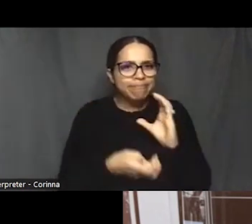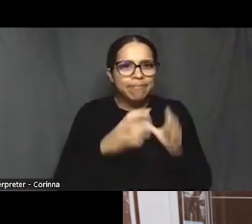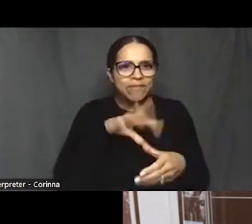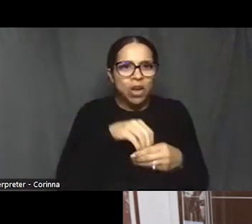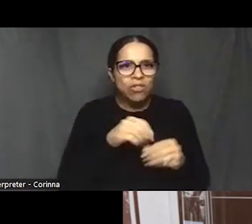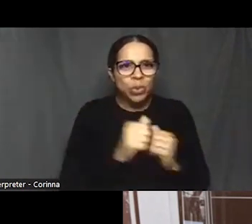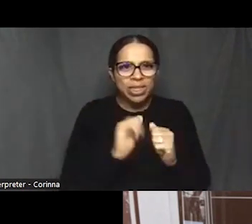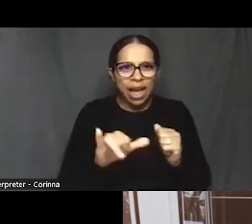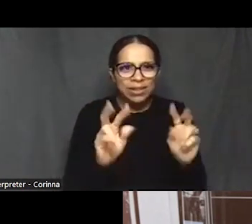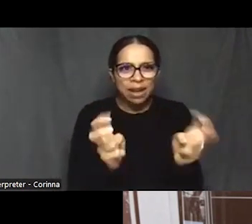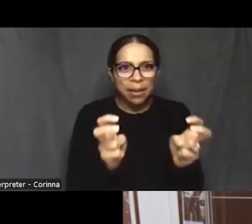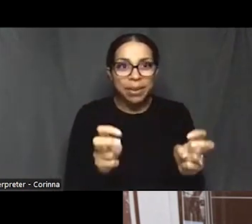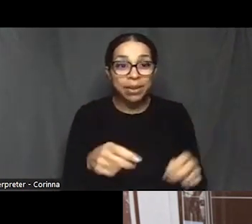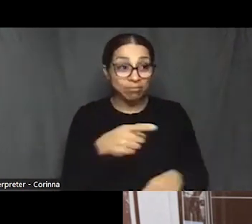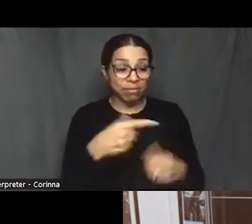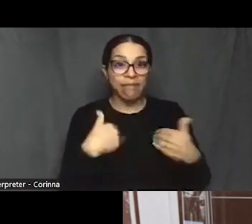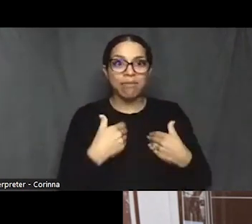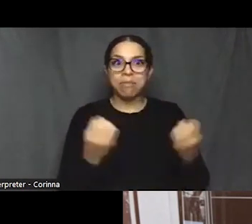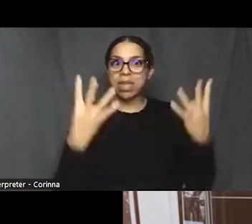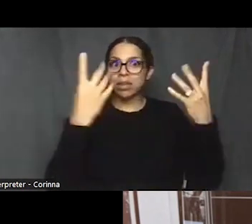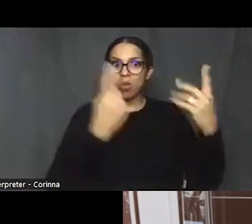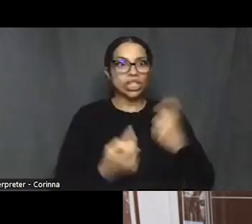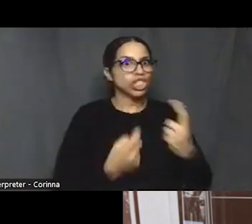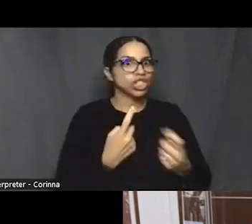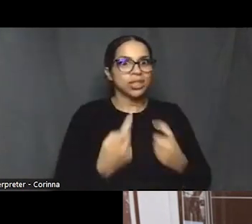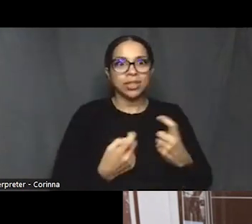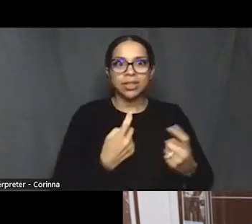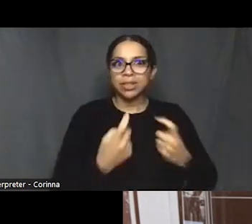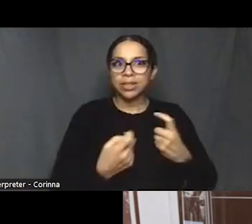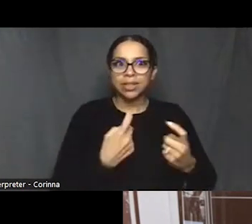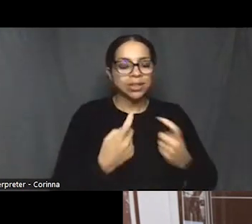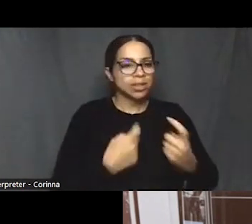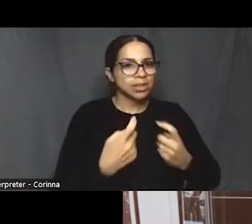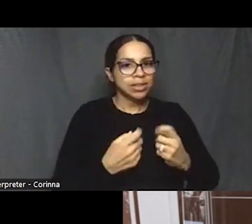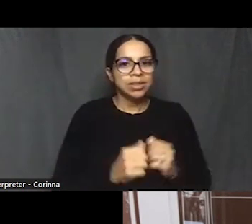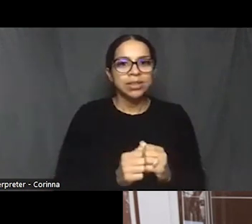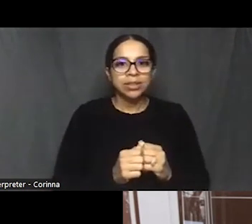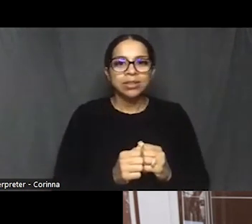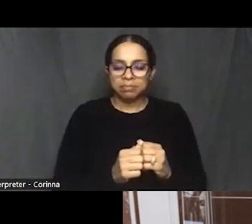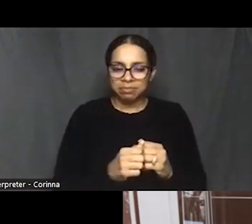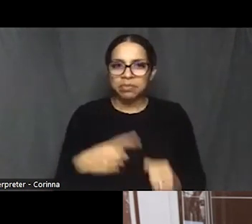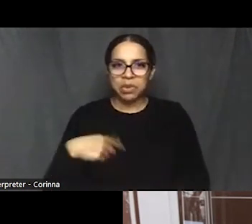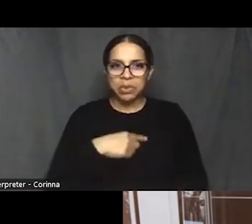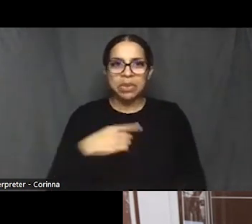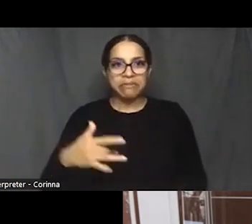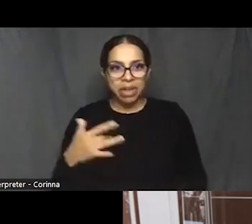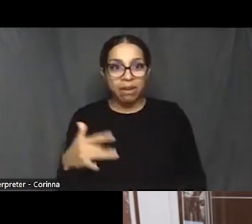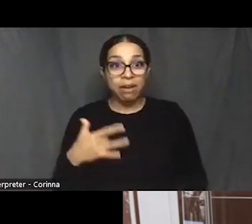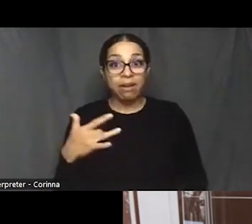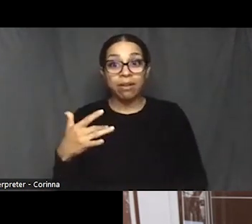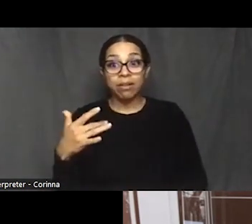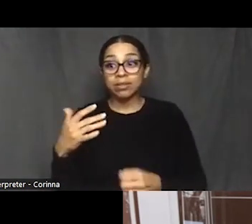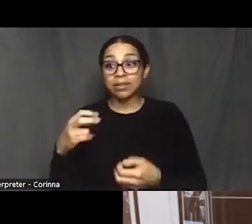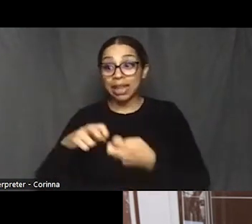lot of questions to this effect, what we thought were some of the issues that they should be paying attention to